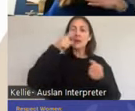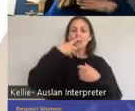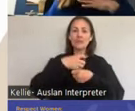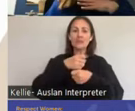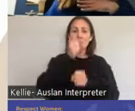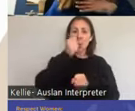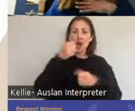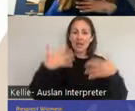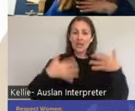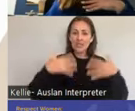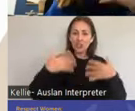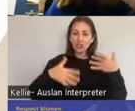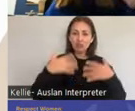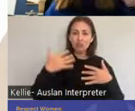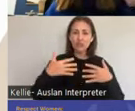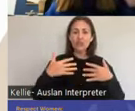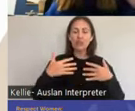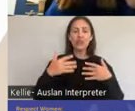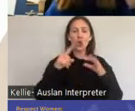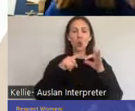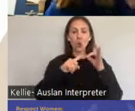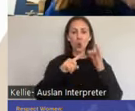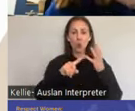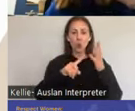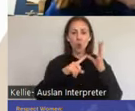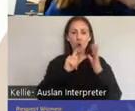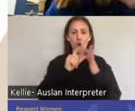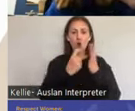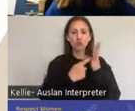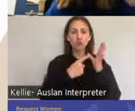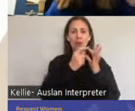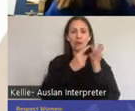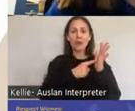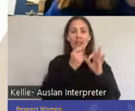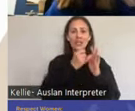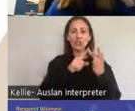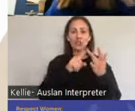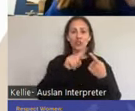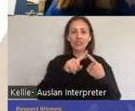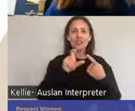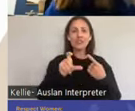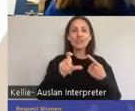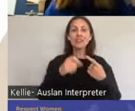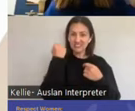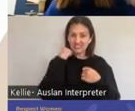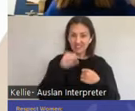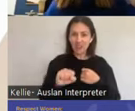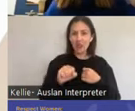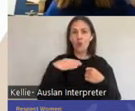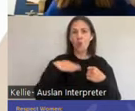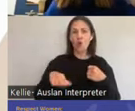that might be quadriplegic, you know, they can still be sexually active being. So your brain is your most important, one of your most important sex